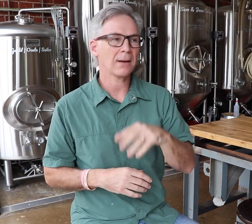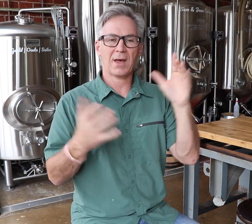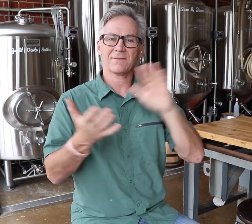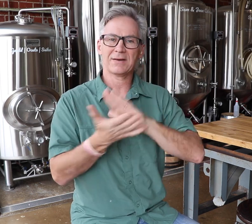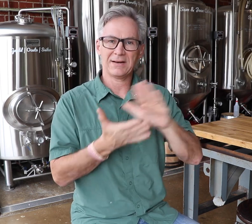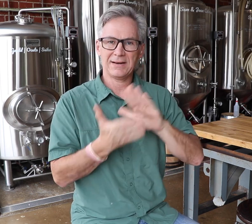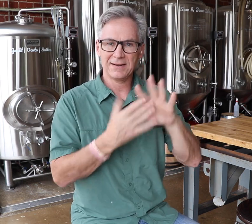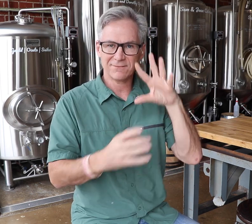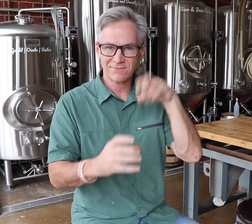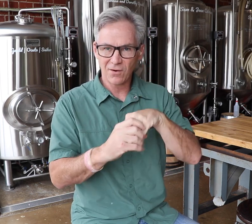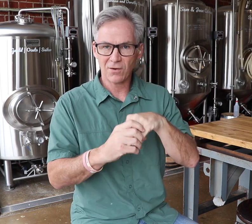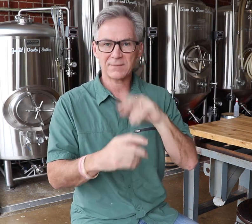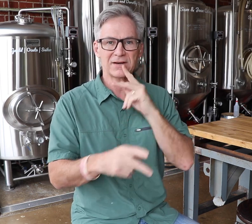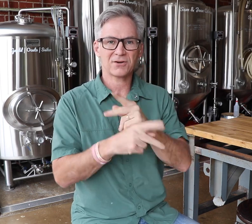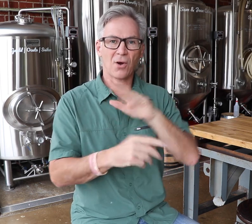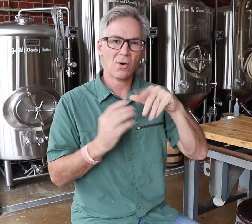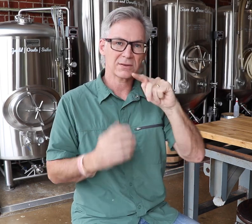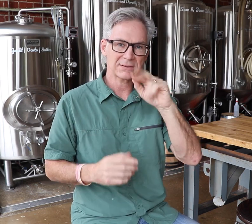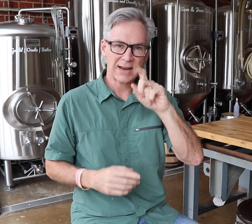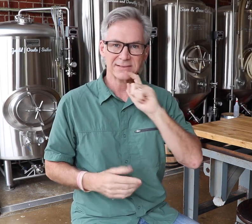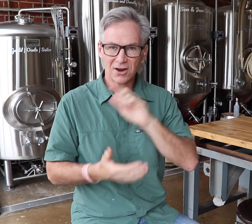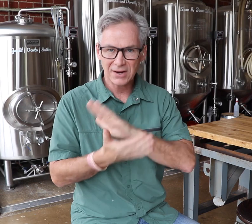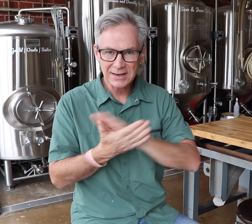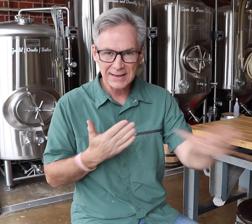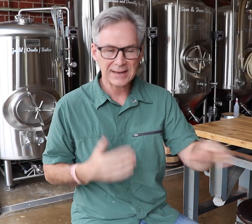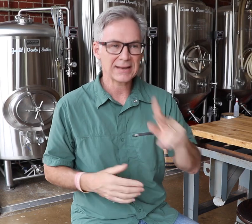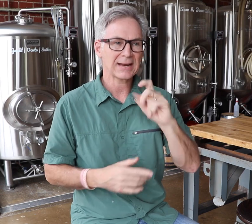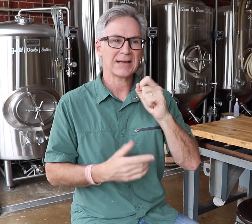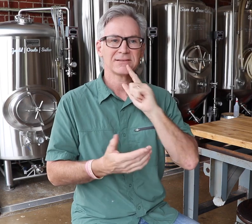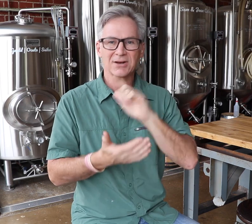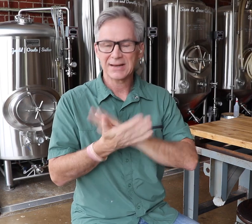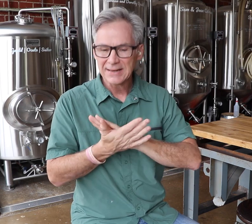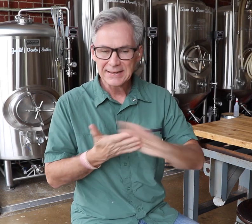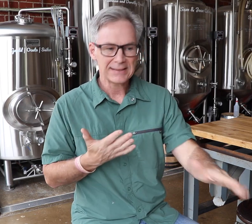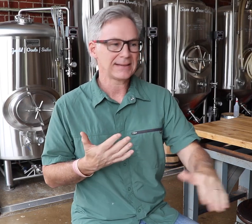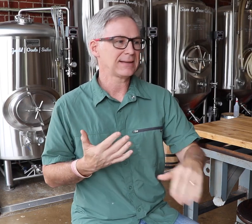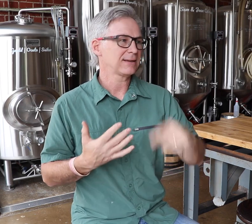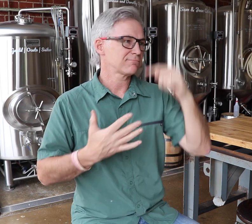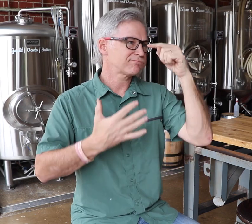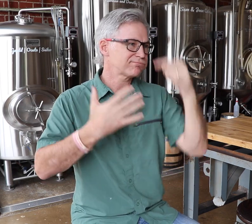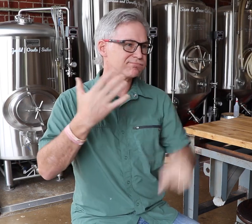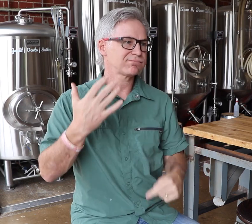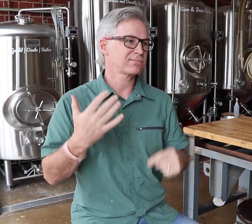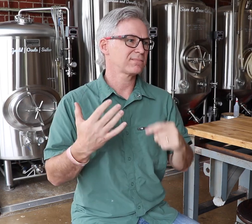There’s a lot of cleaning involved — I make sure the tanks, kegs, and other materials are clean.